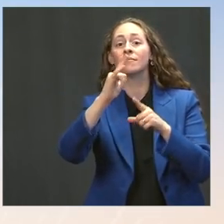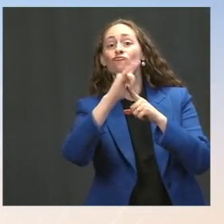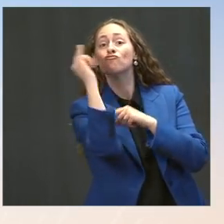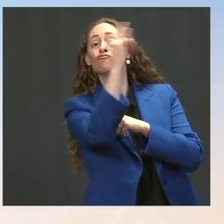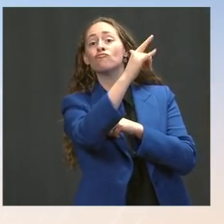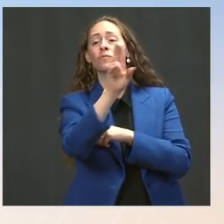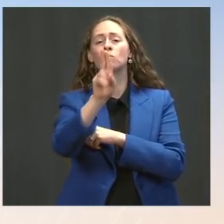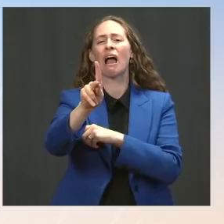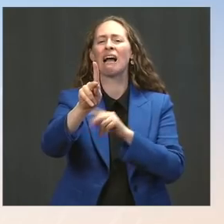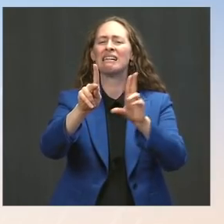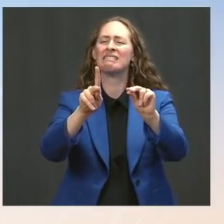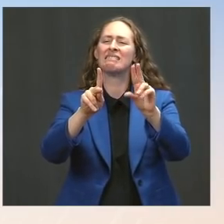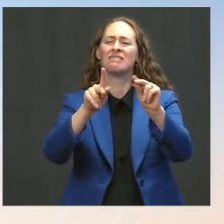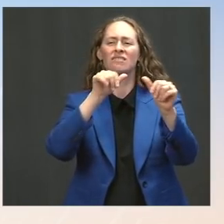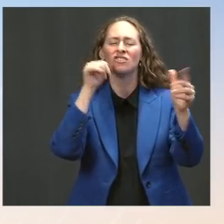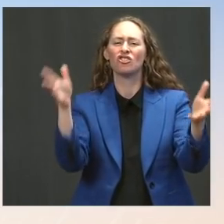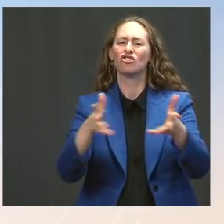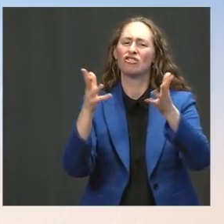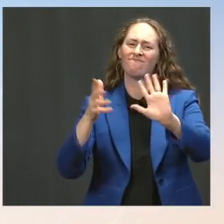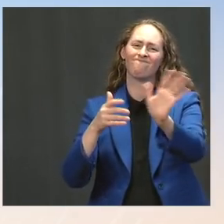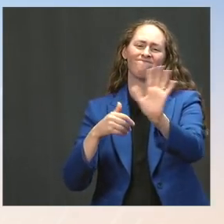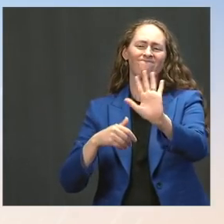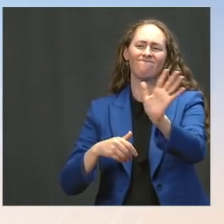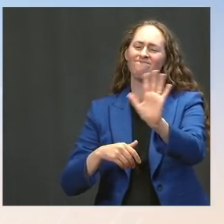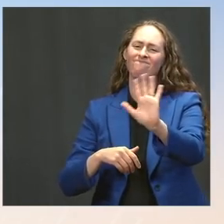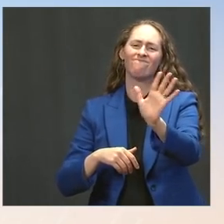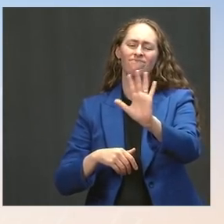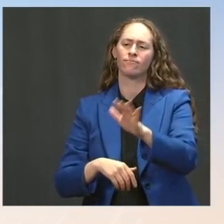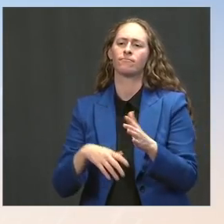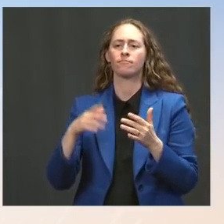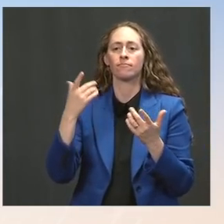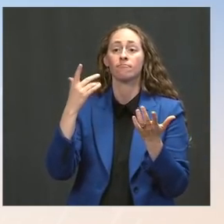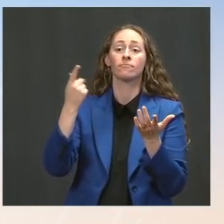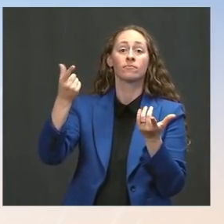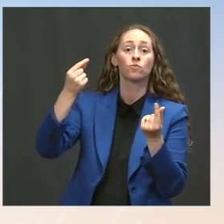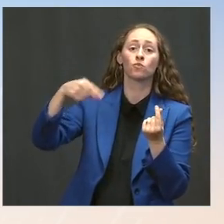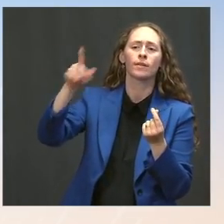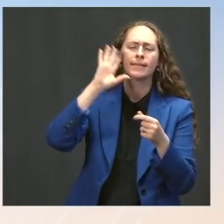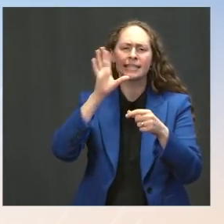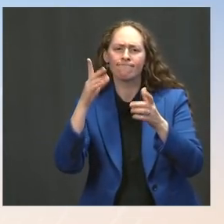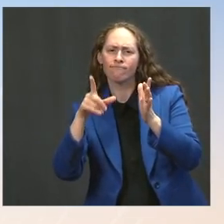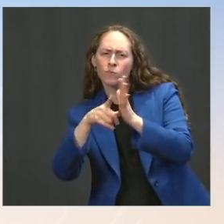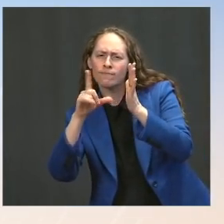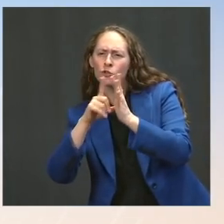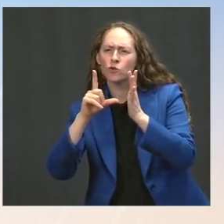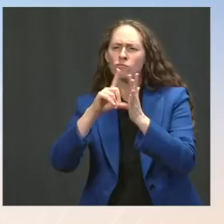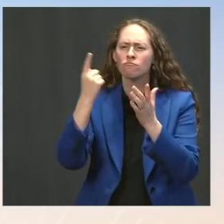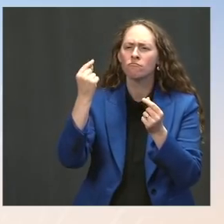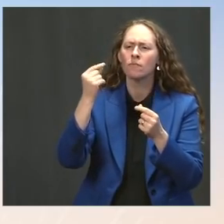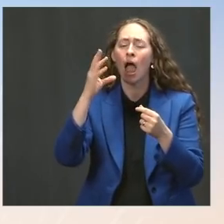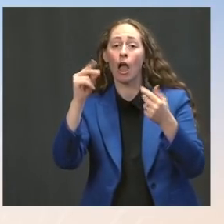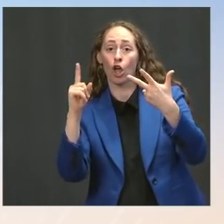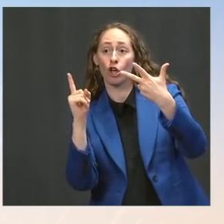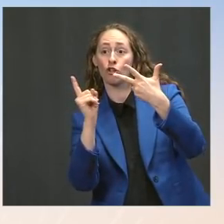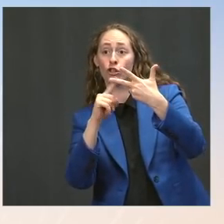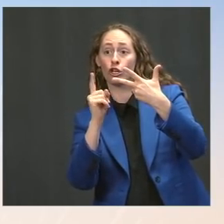and make recommendations based on health data. To your question about his -- the President's visit to ODNI tomorrow